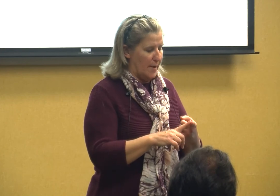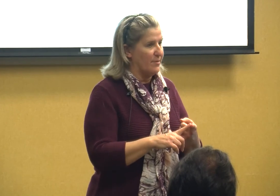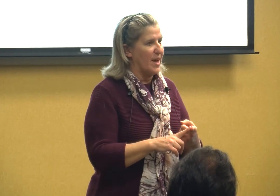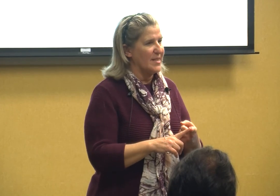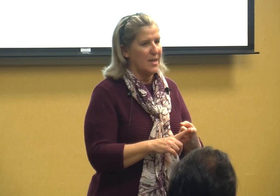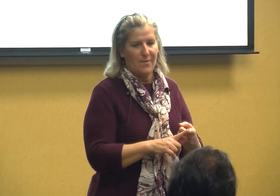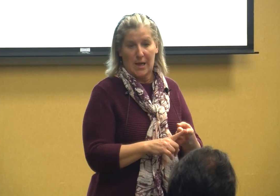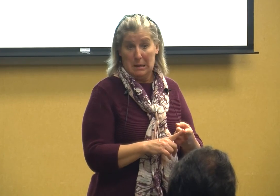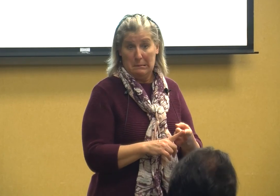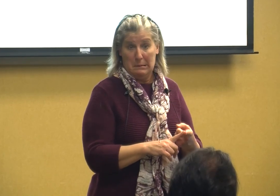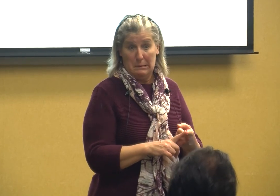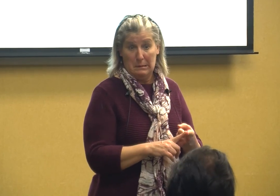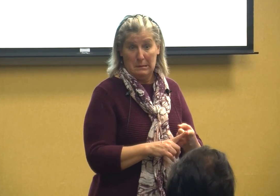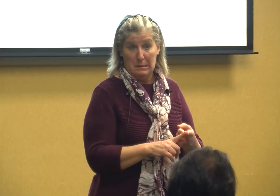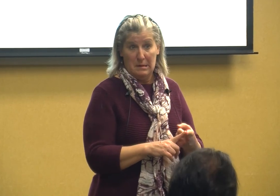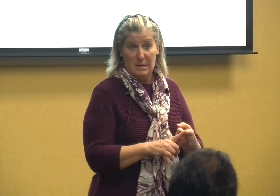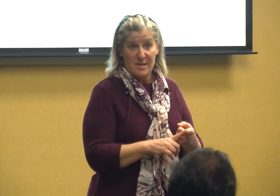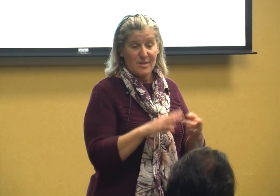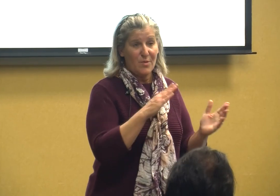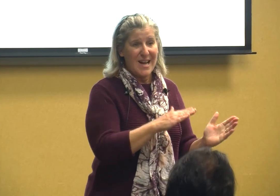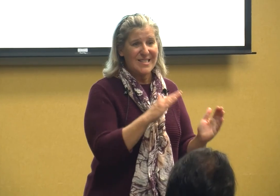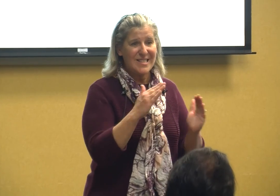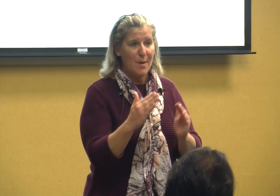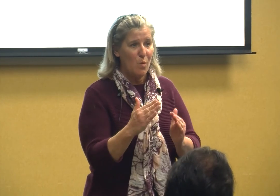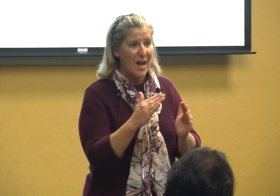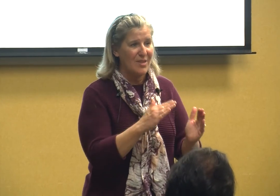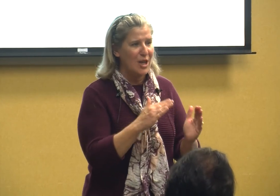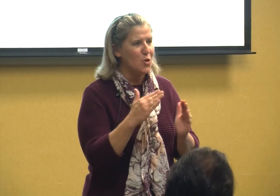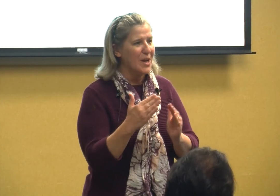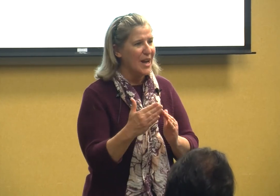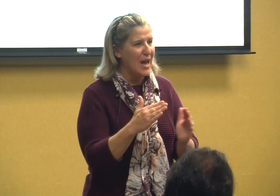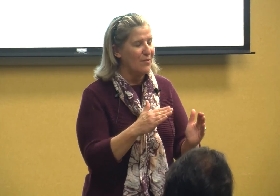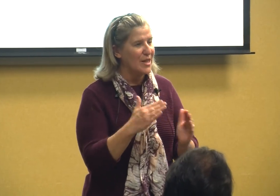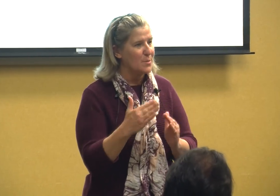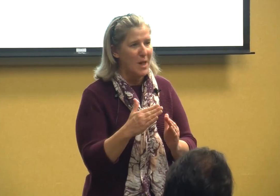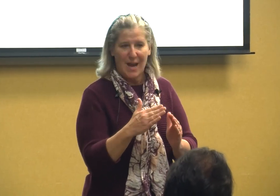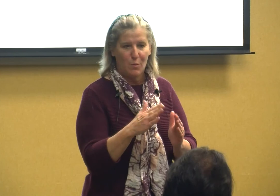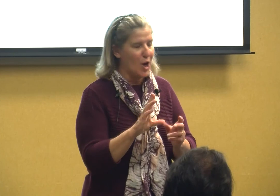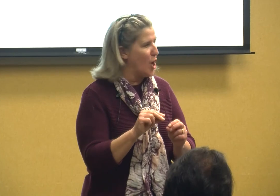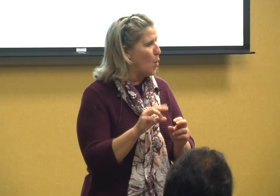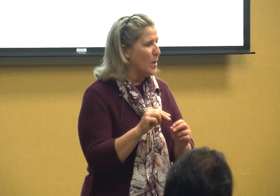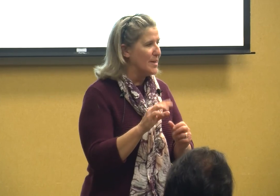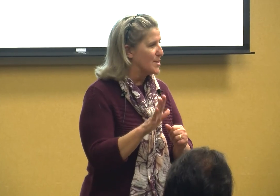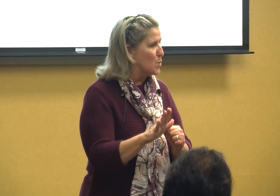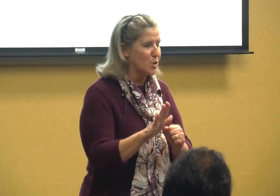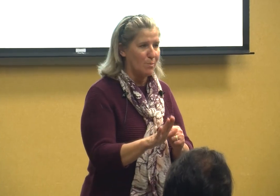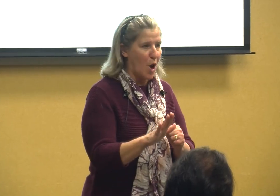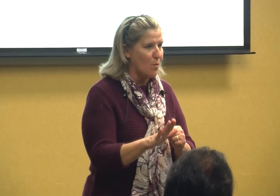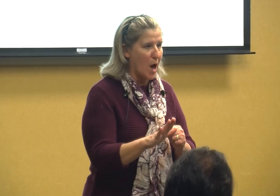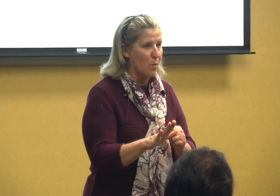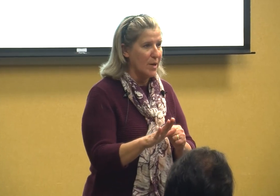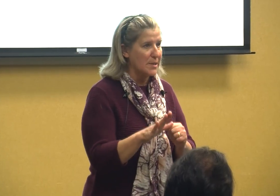Thanksgiving so that's some way that you can kind of explain we're not going to school tomorrow it's